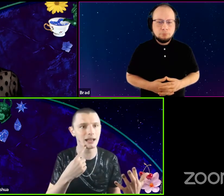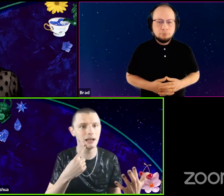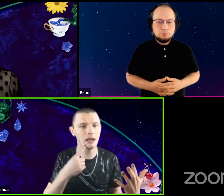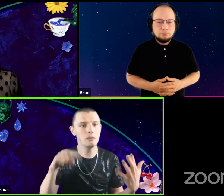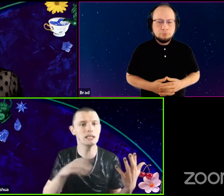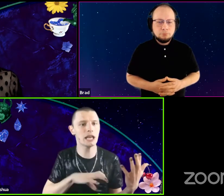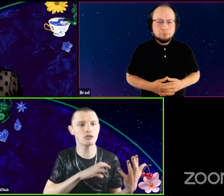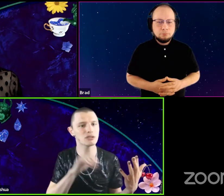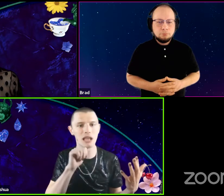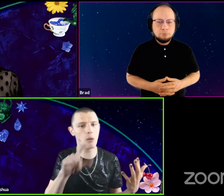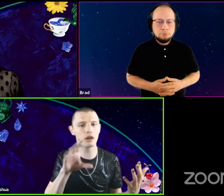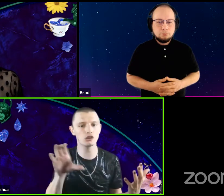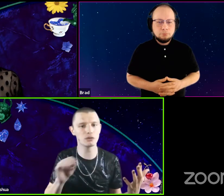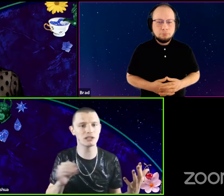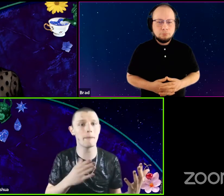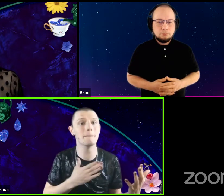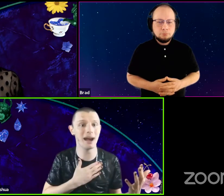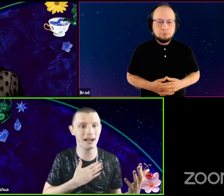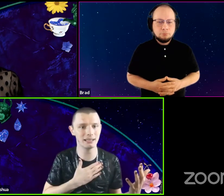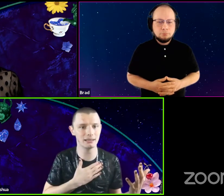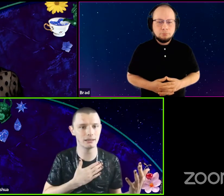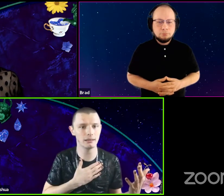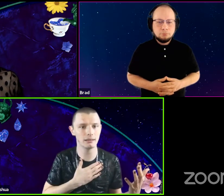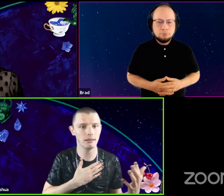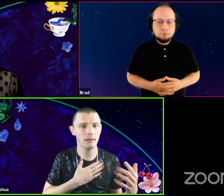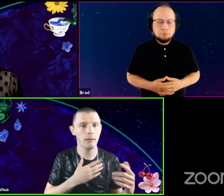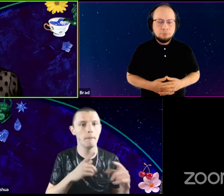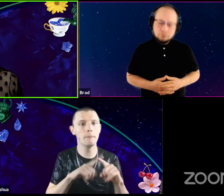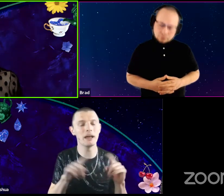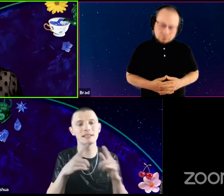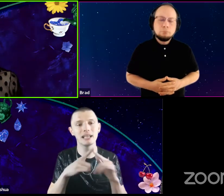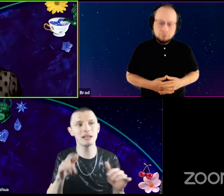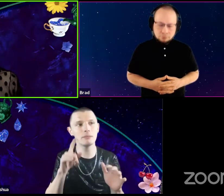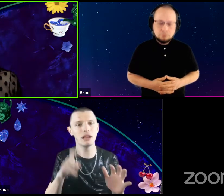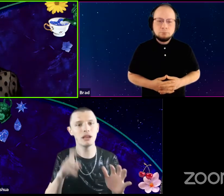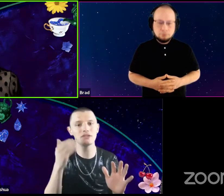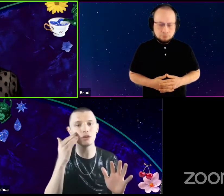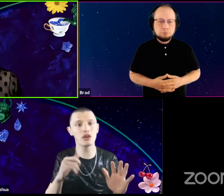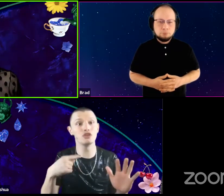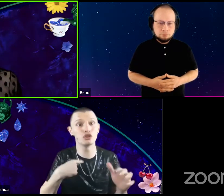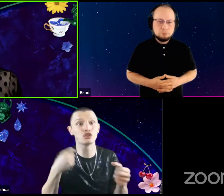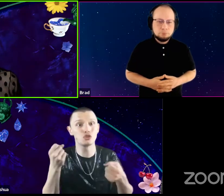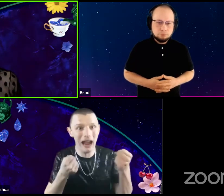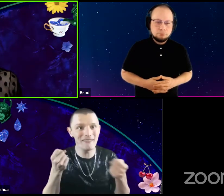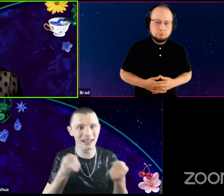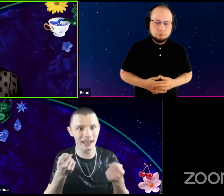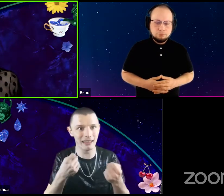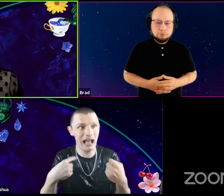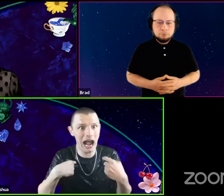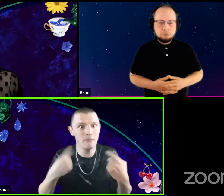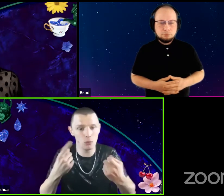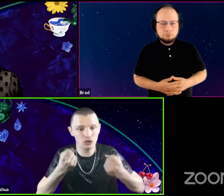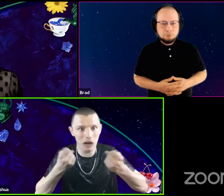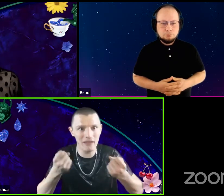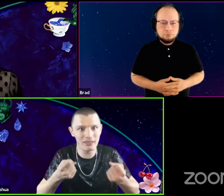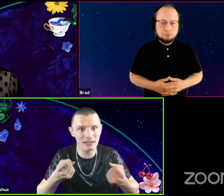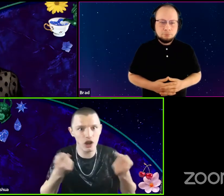this character is not 100% mine. Yeah But at the same time you have to know that you're driving it. Like I'm the one driving this car.